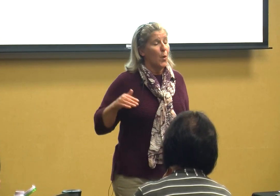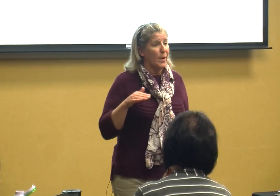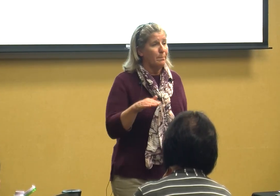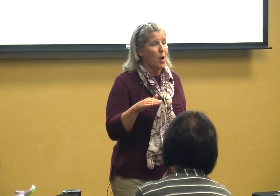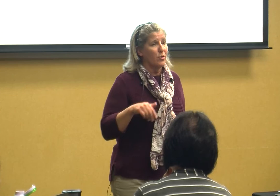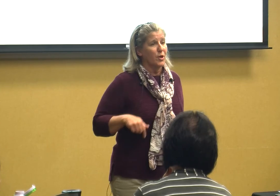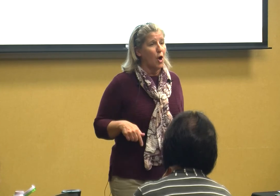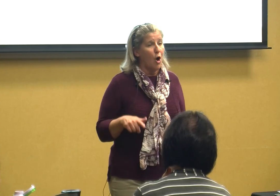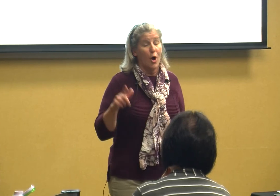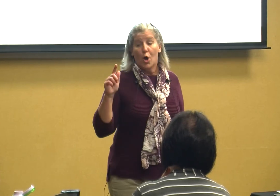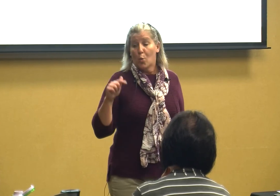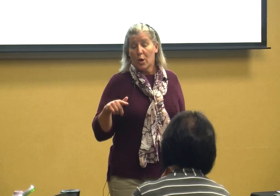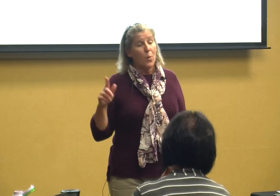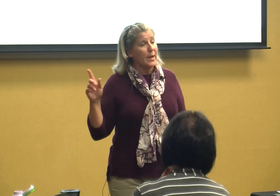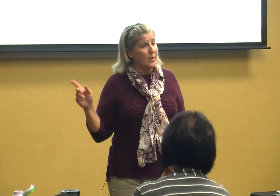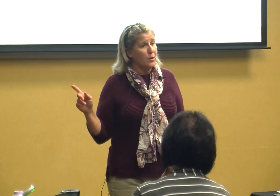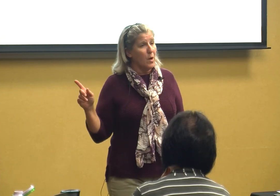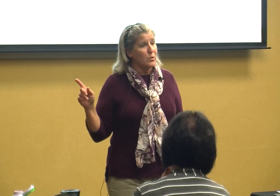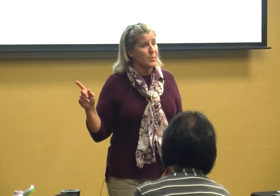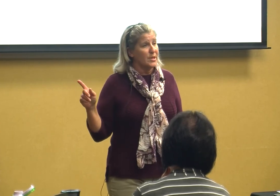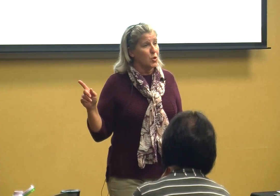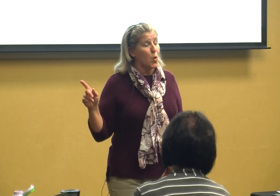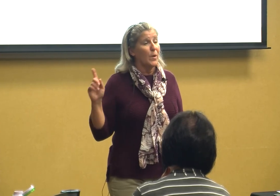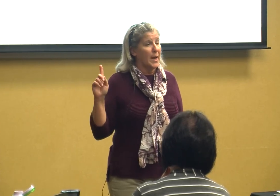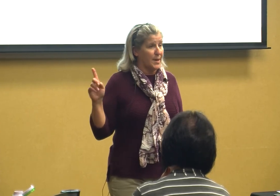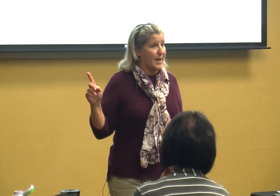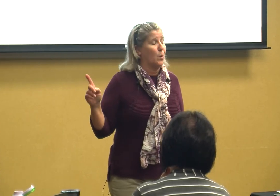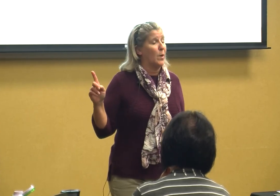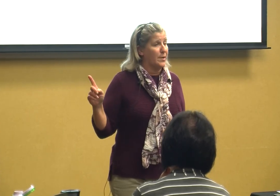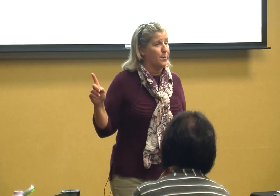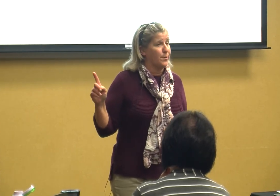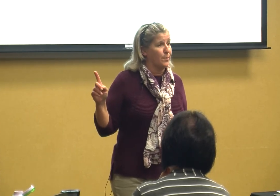we'd park the car we're going in the grocery store we got to get a week's worth of groceries